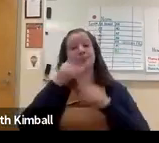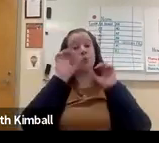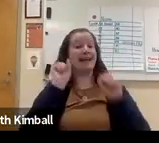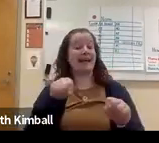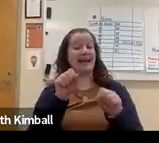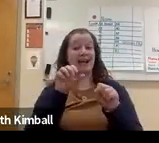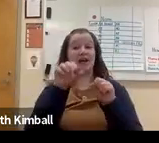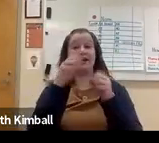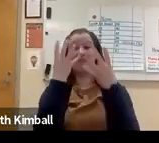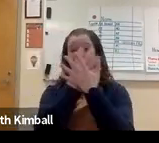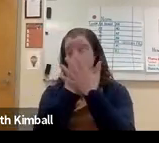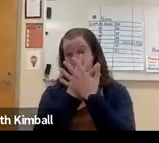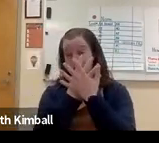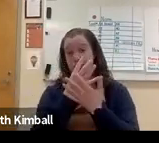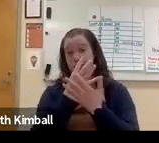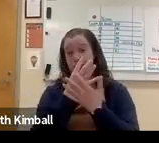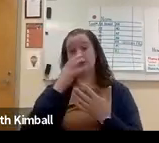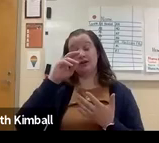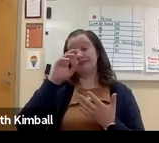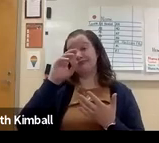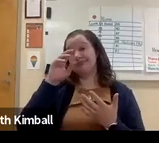and a whole host of things will come up.